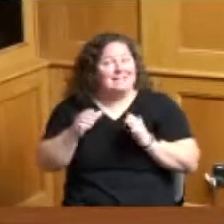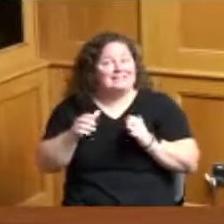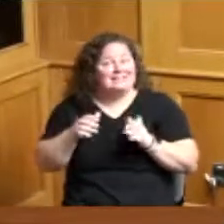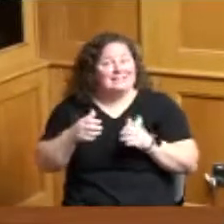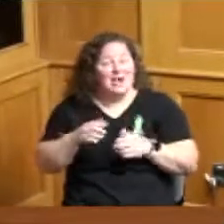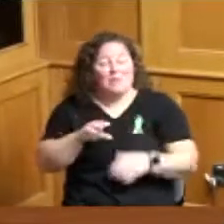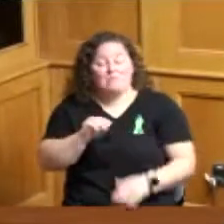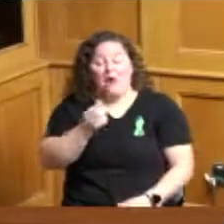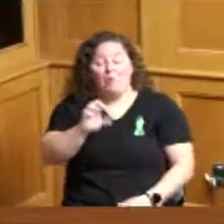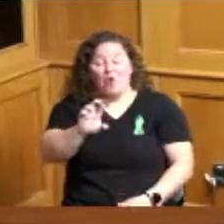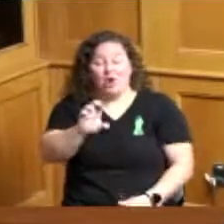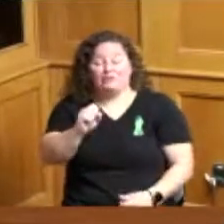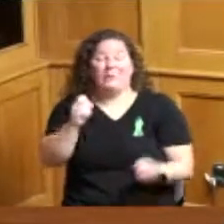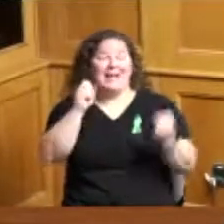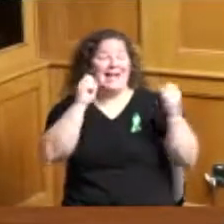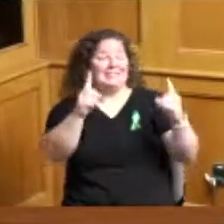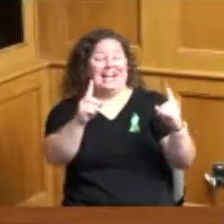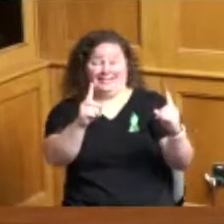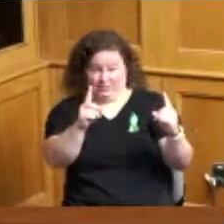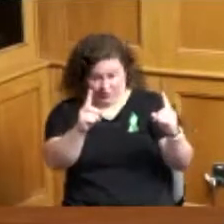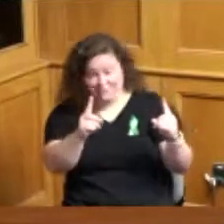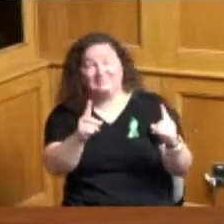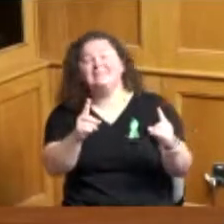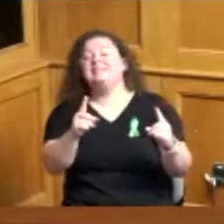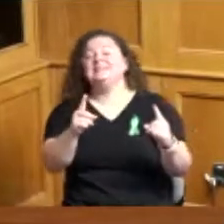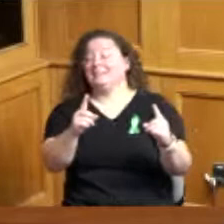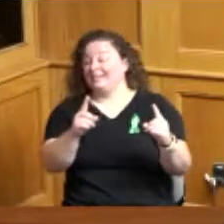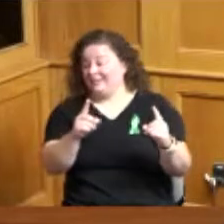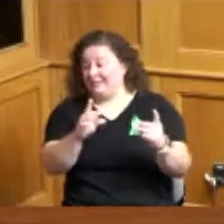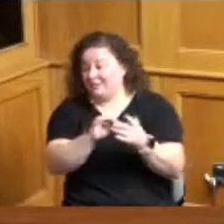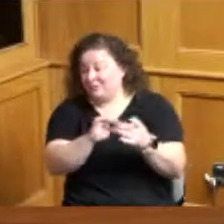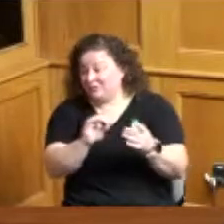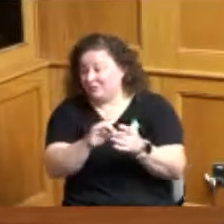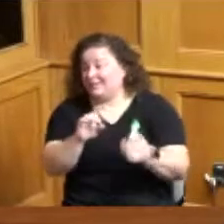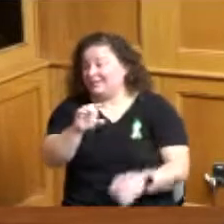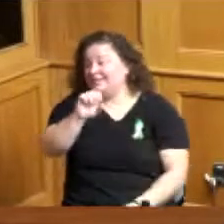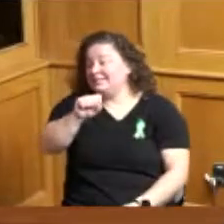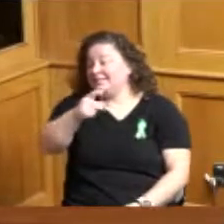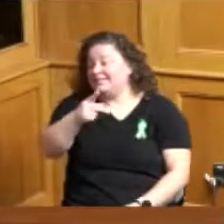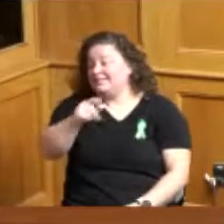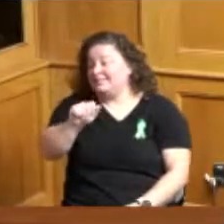announcement that the most environmentally friendly mower is one without an engine okay so